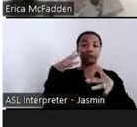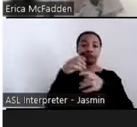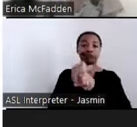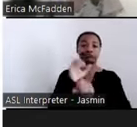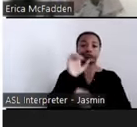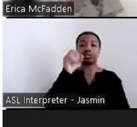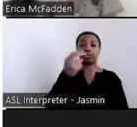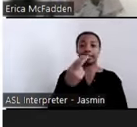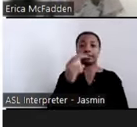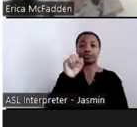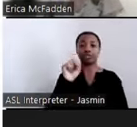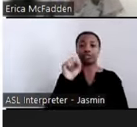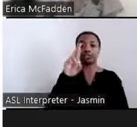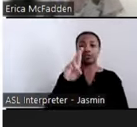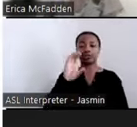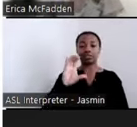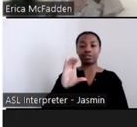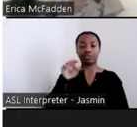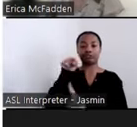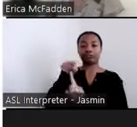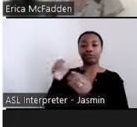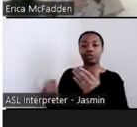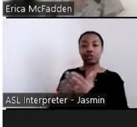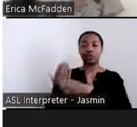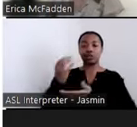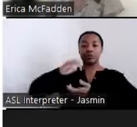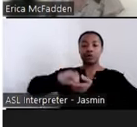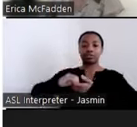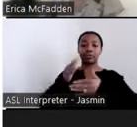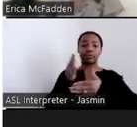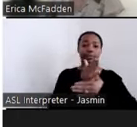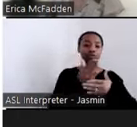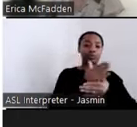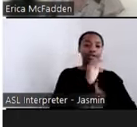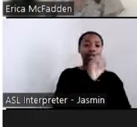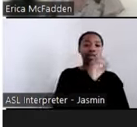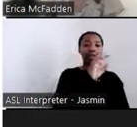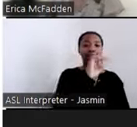between the Administration for Community Living, the Department of Health and